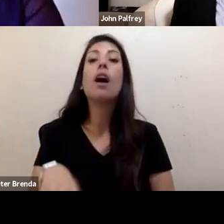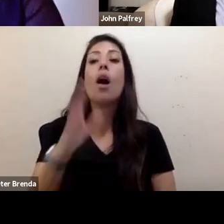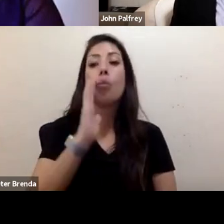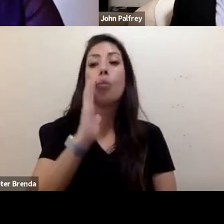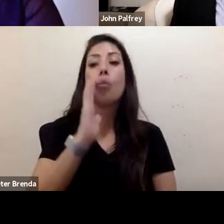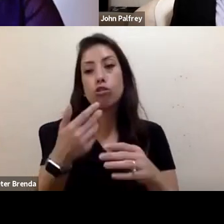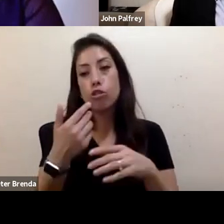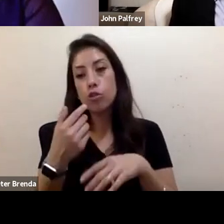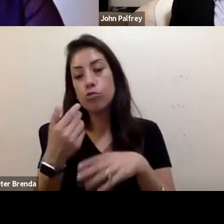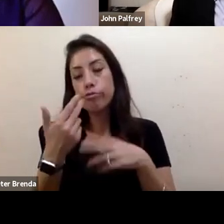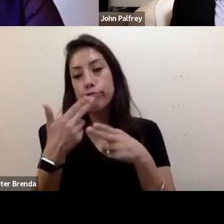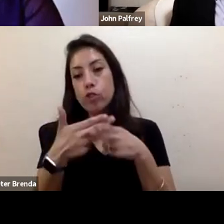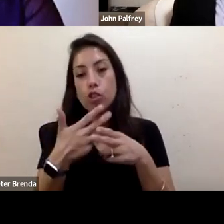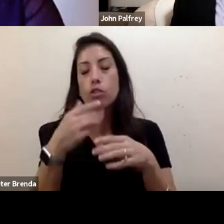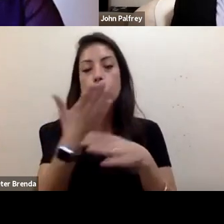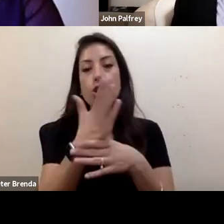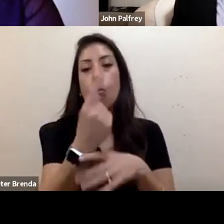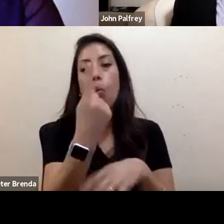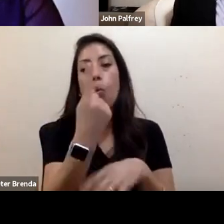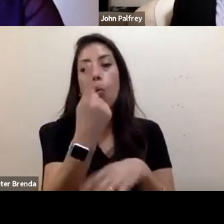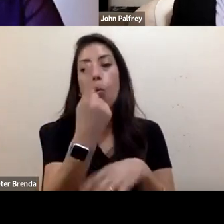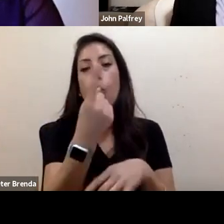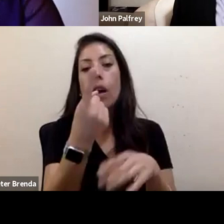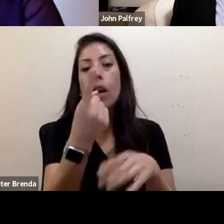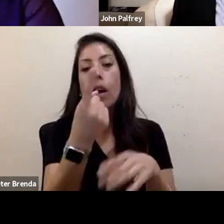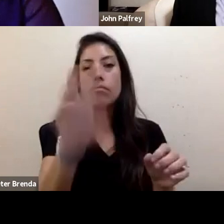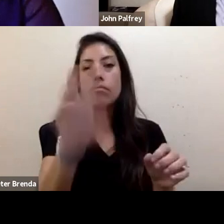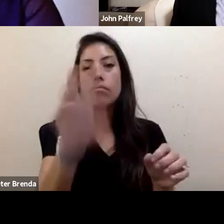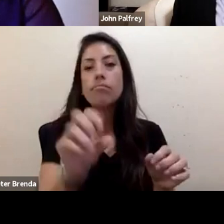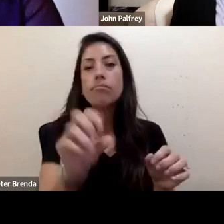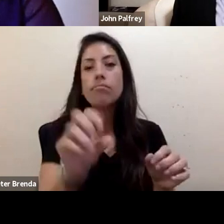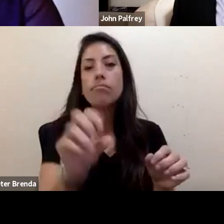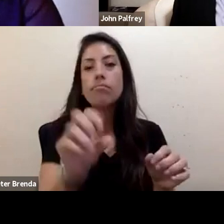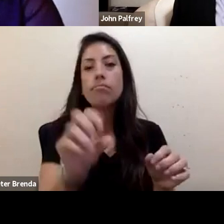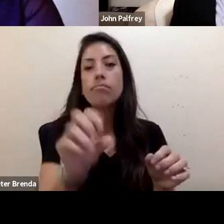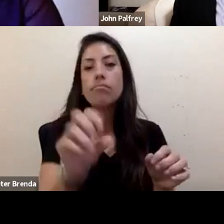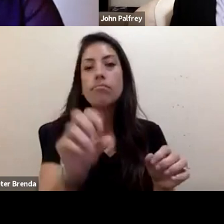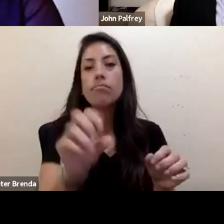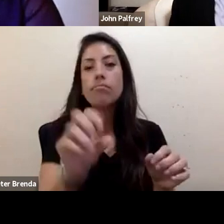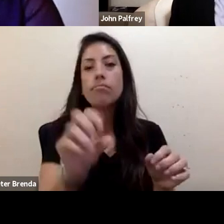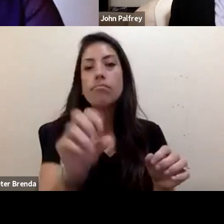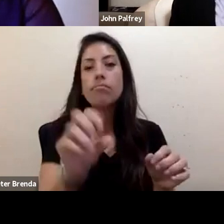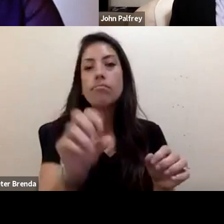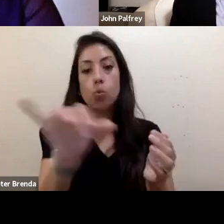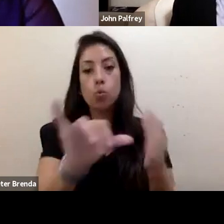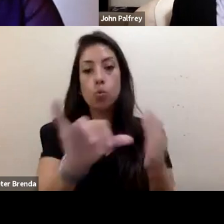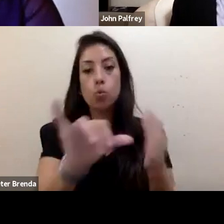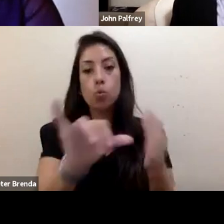about my enthusiasm for this topic today, which is this, for me, is a learning topic where we are deeply invested,